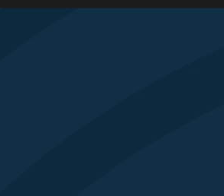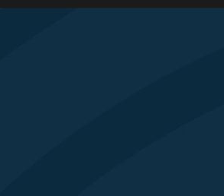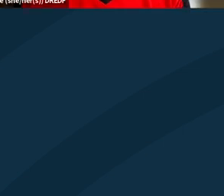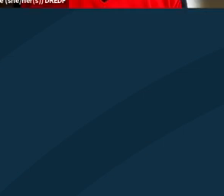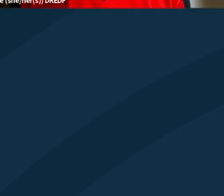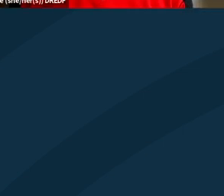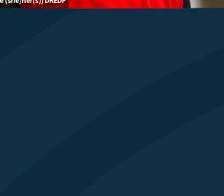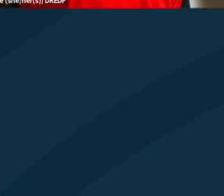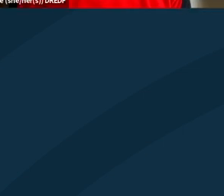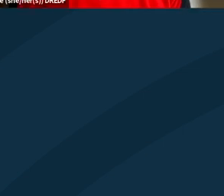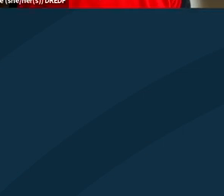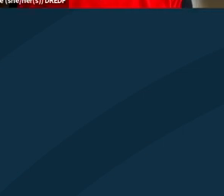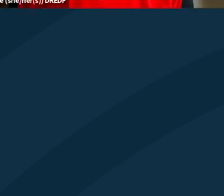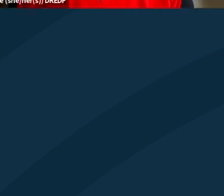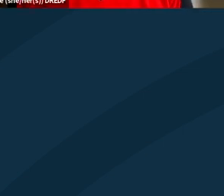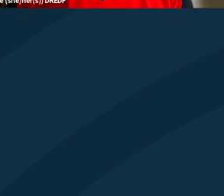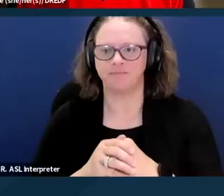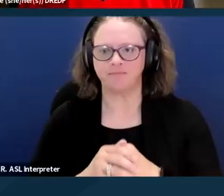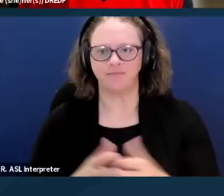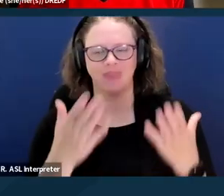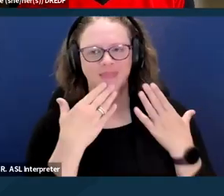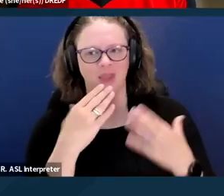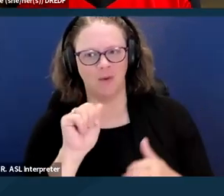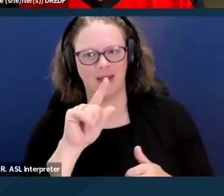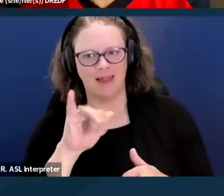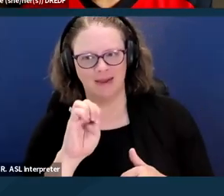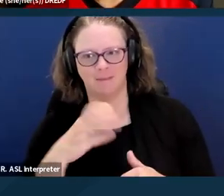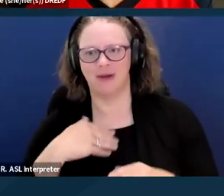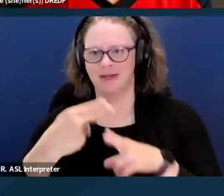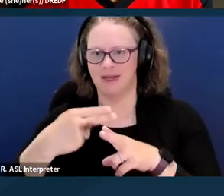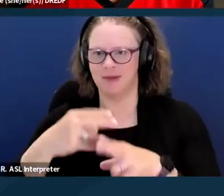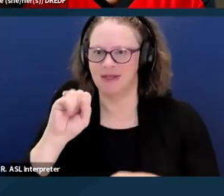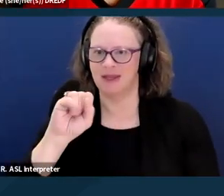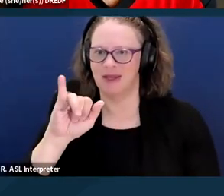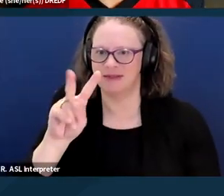Thank you, Ally. My name is Silvia Yee. We are presenting, Erin and I are presenting